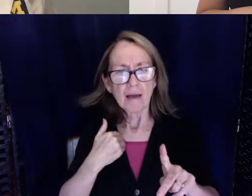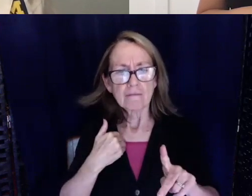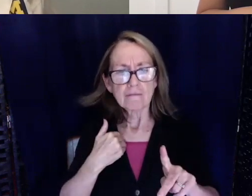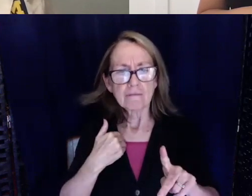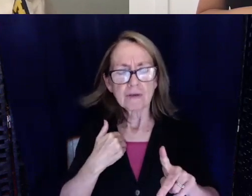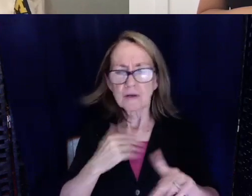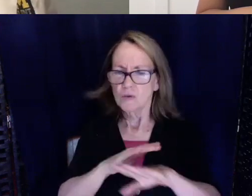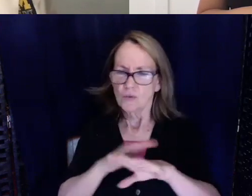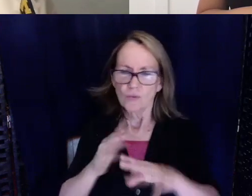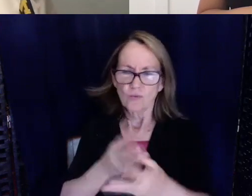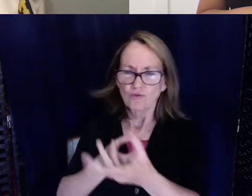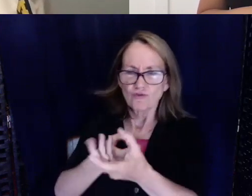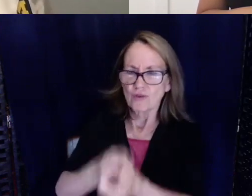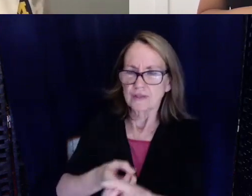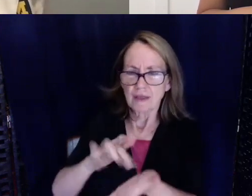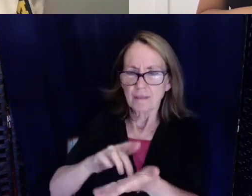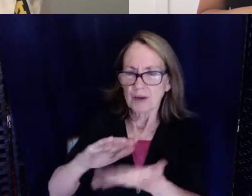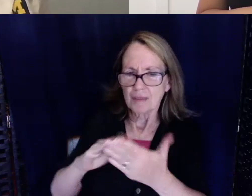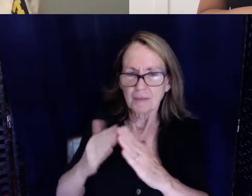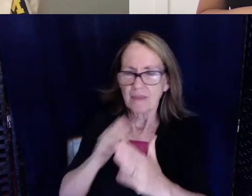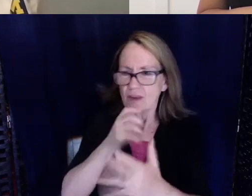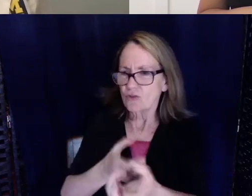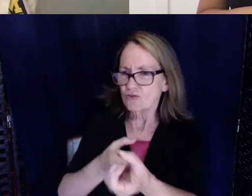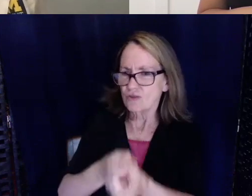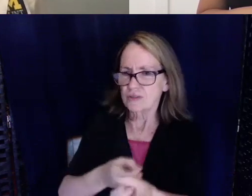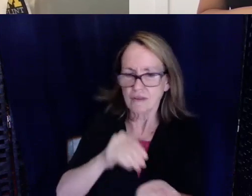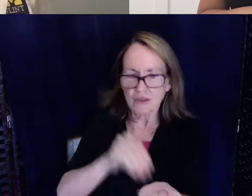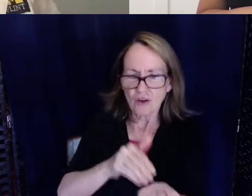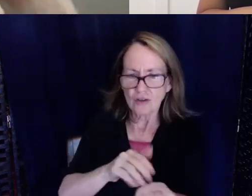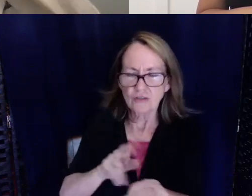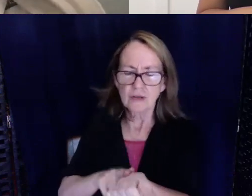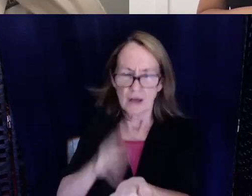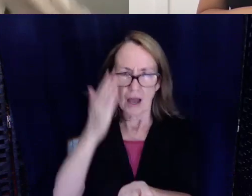community and they don't trust their doctors and nurses and what not.